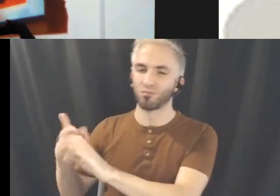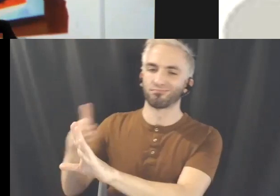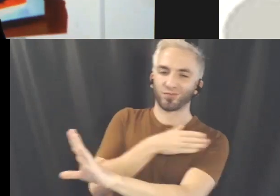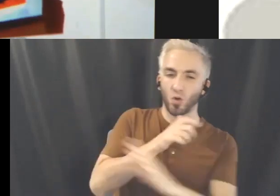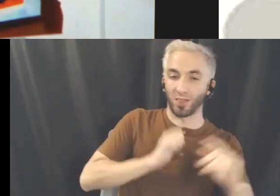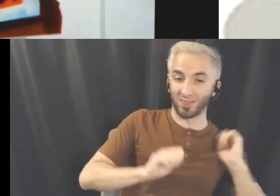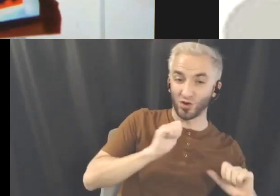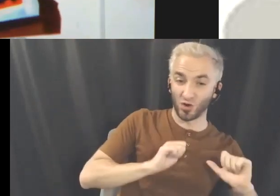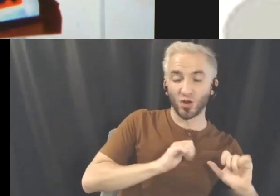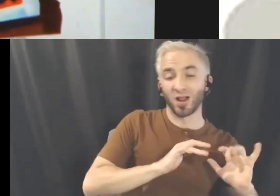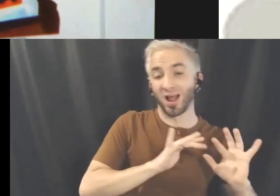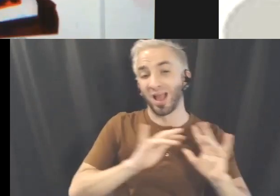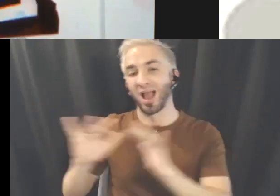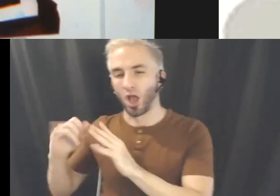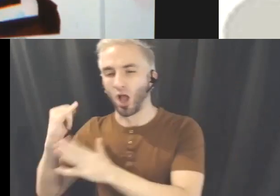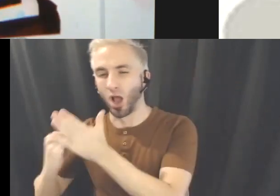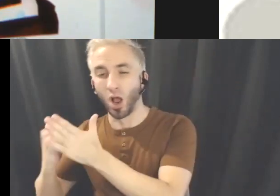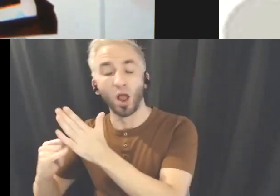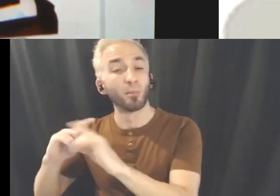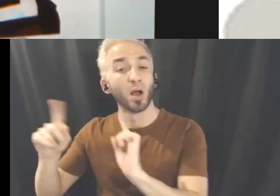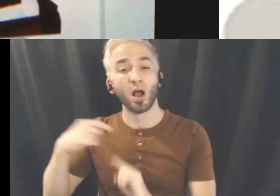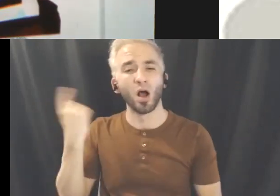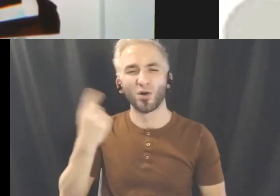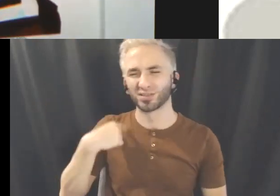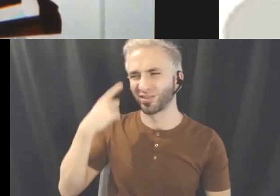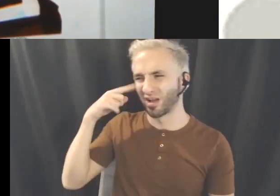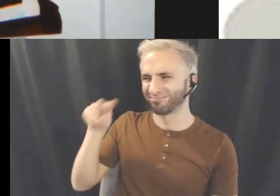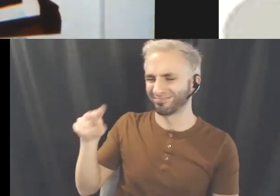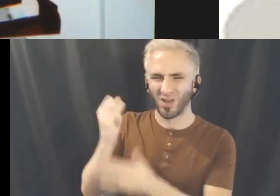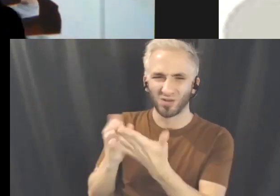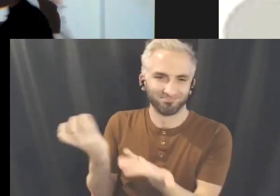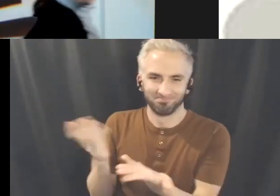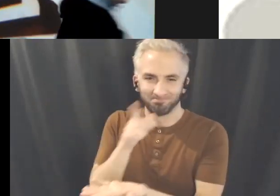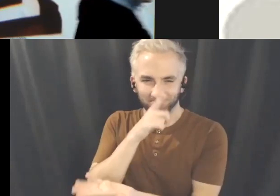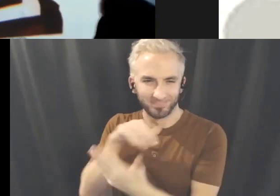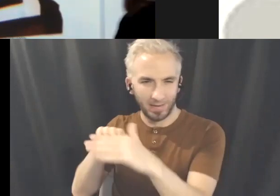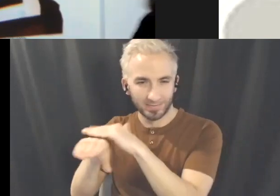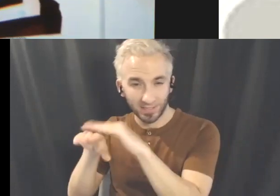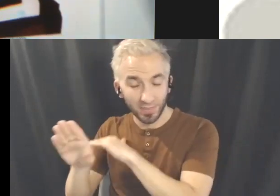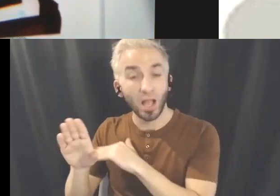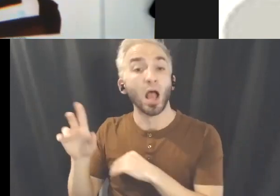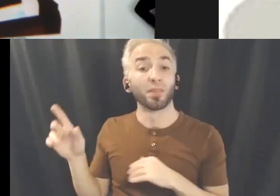but found the technology is inaccessible, until I was gifted a used iPhone from a friend